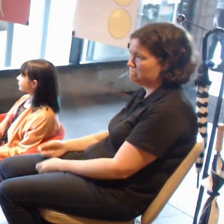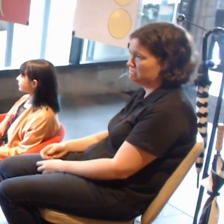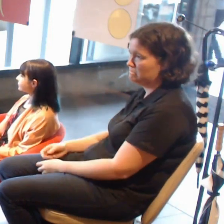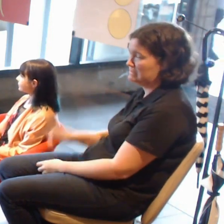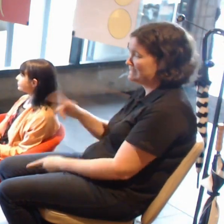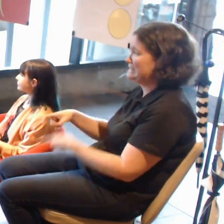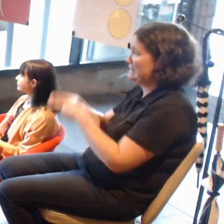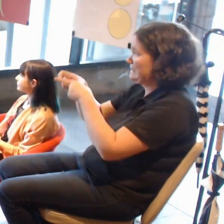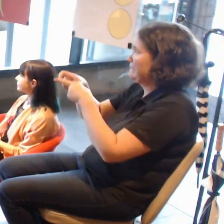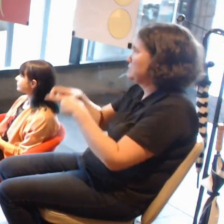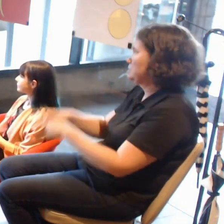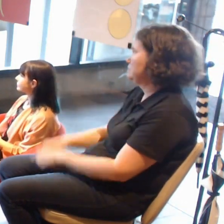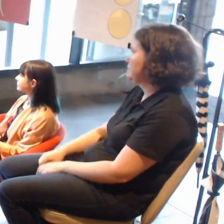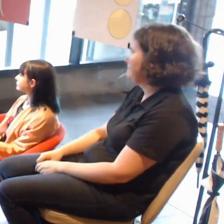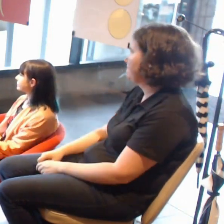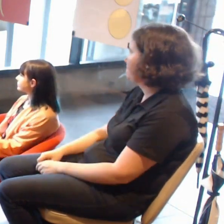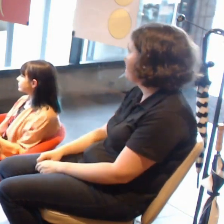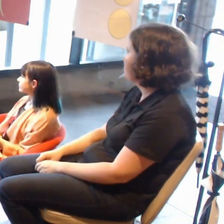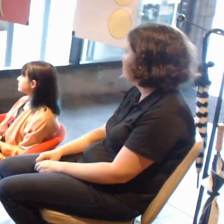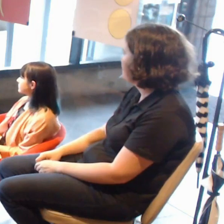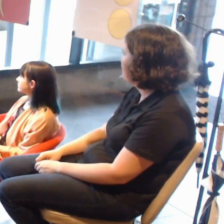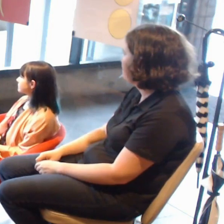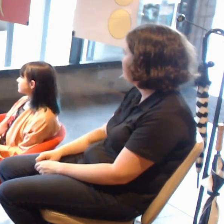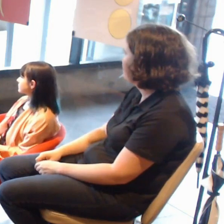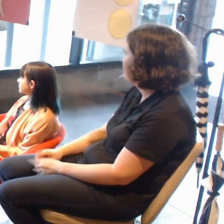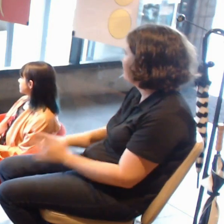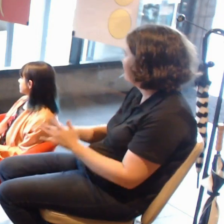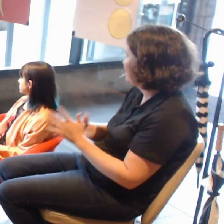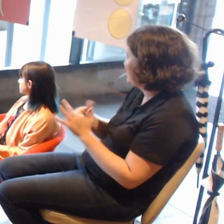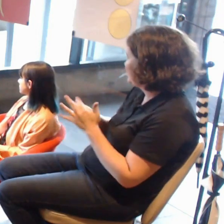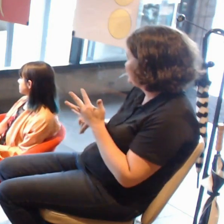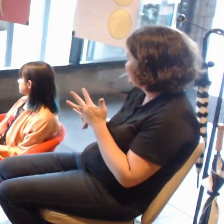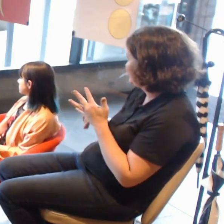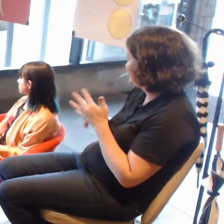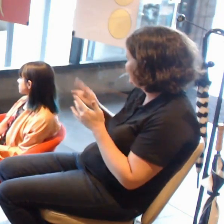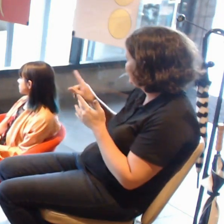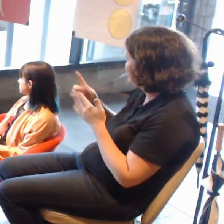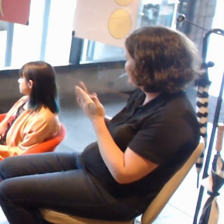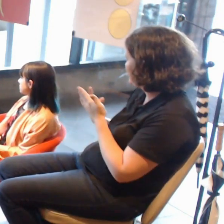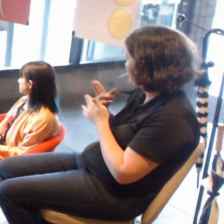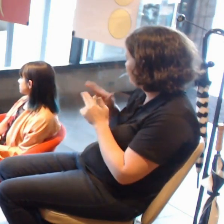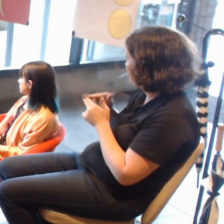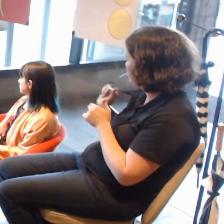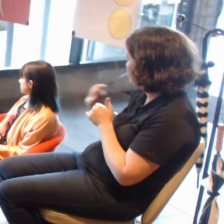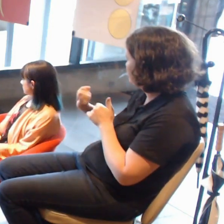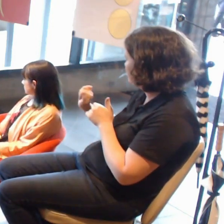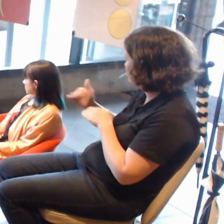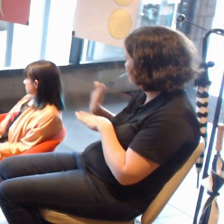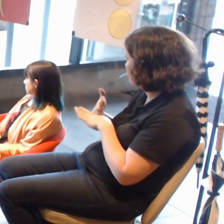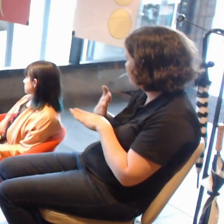Jess, has this come up in your work? A little bit.